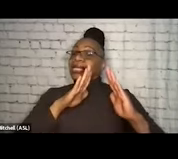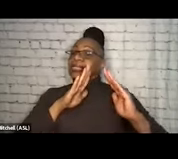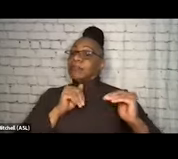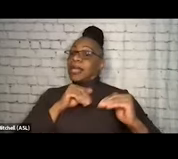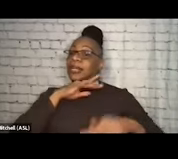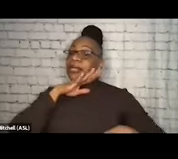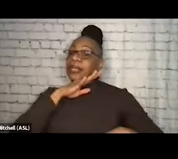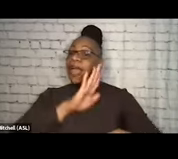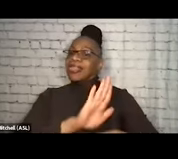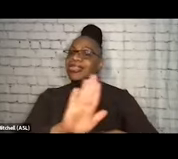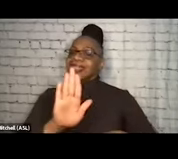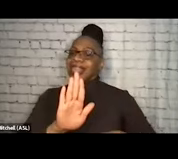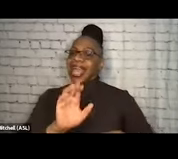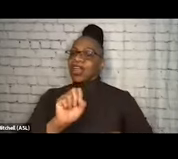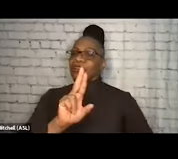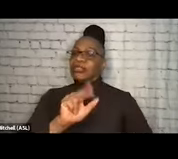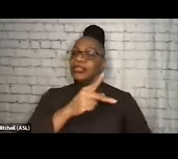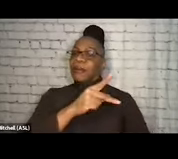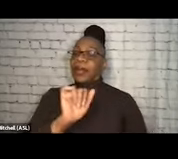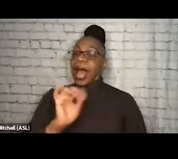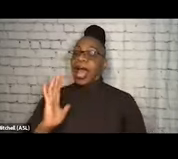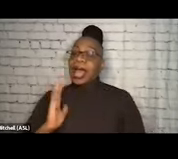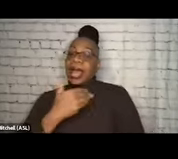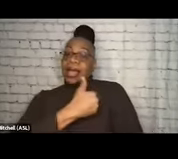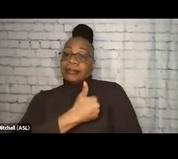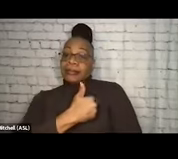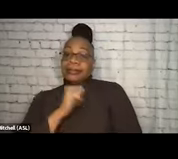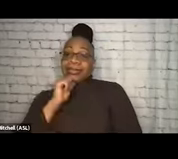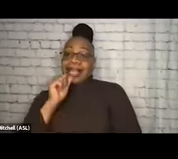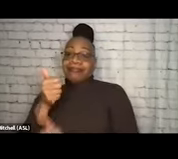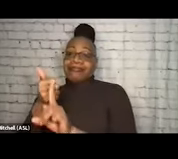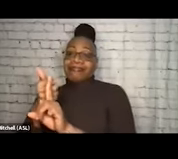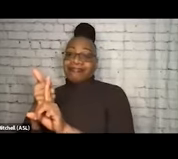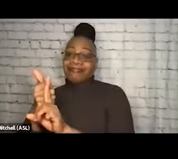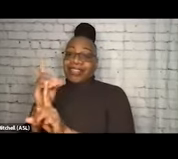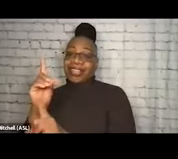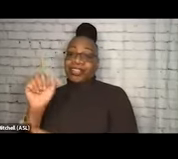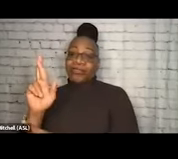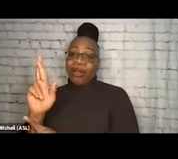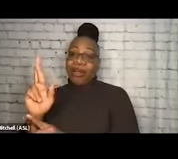Our messaging does not hit all drug-using audiences, not to mention those that are subjected to